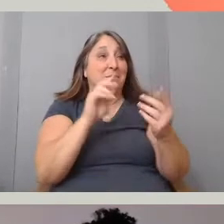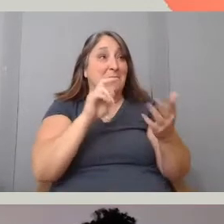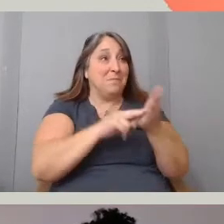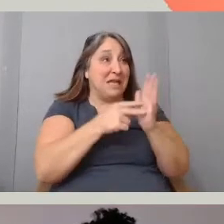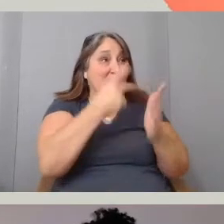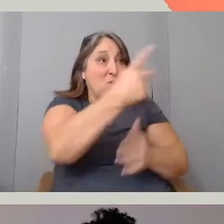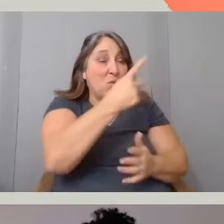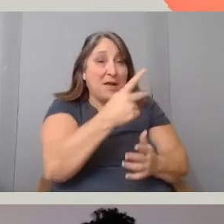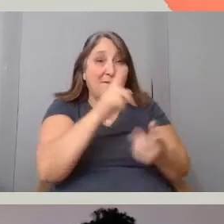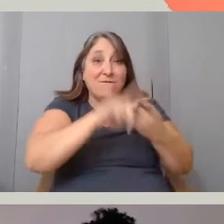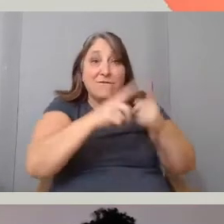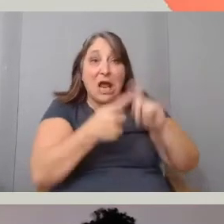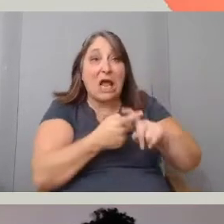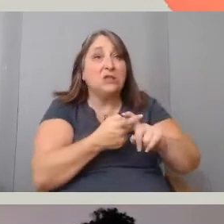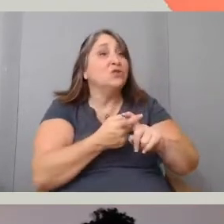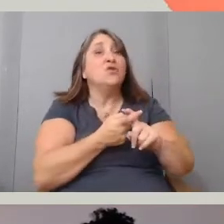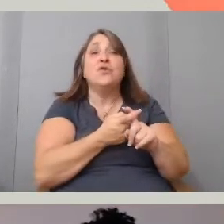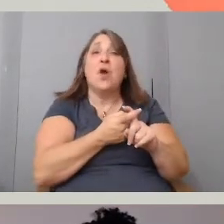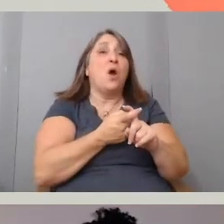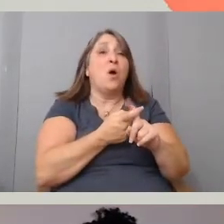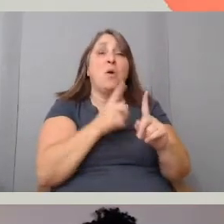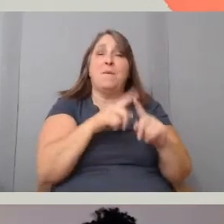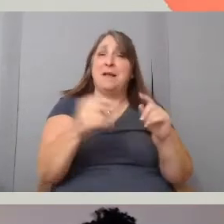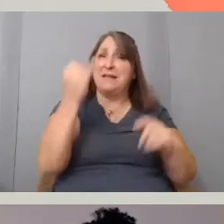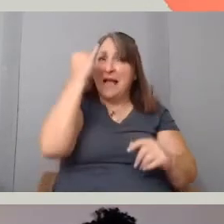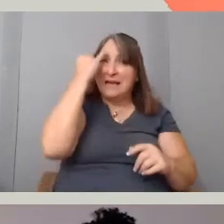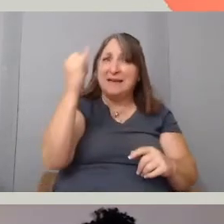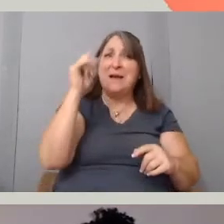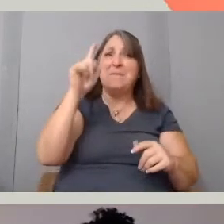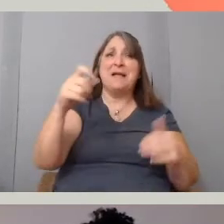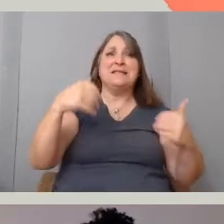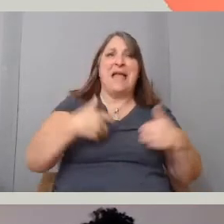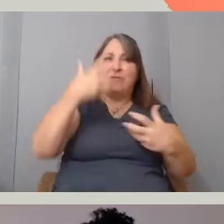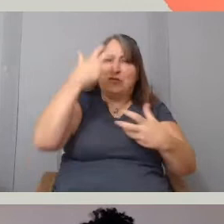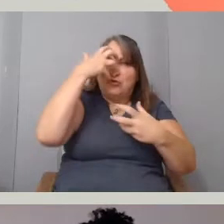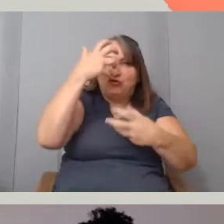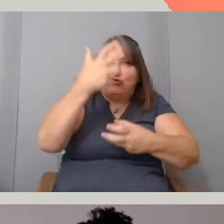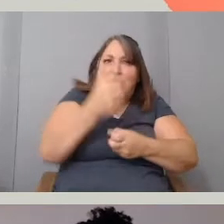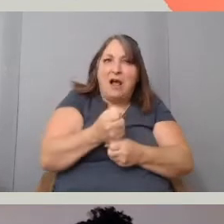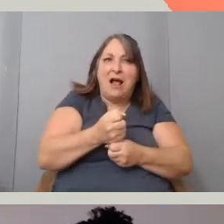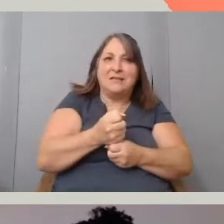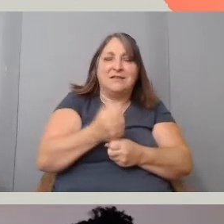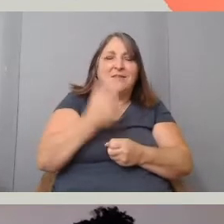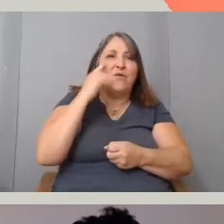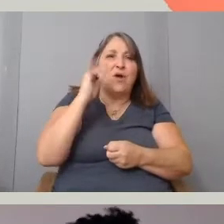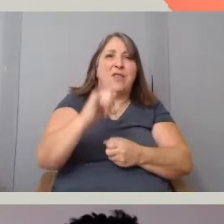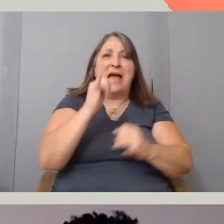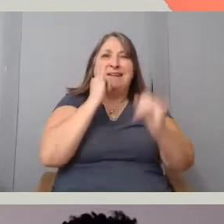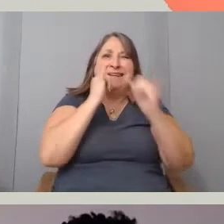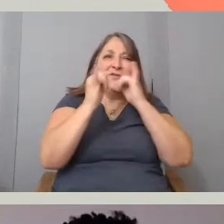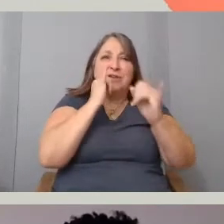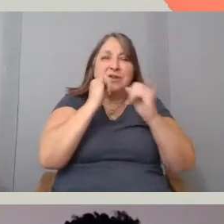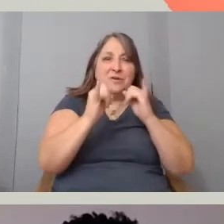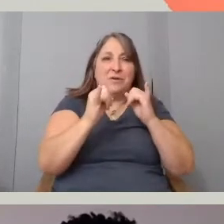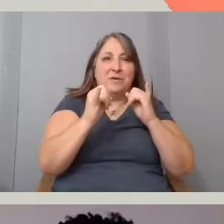The idea of building trust for the interview, I kind of contest that, right?